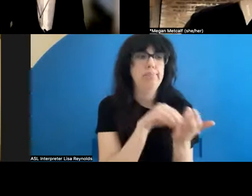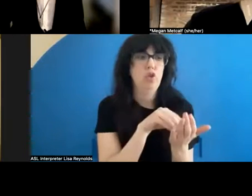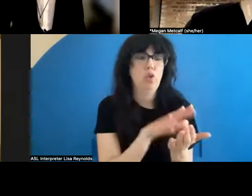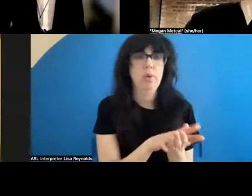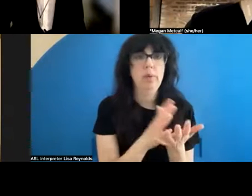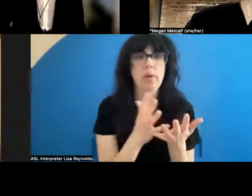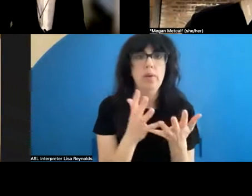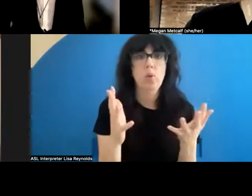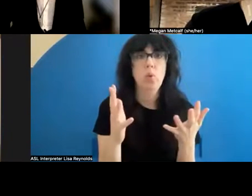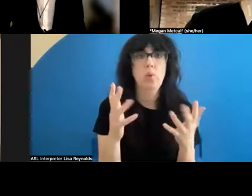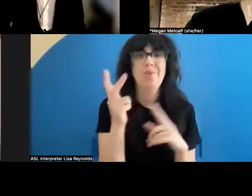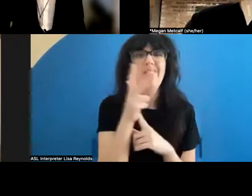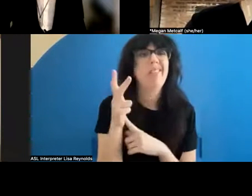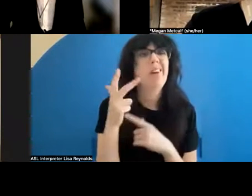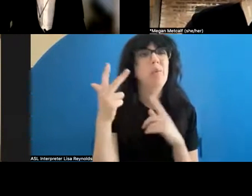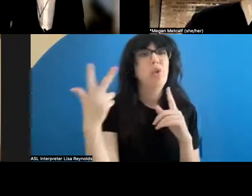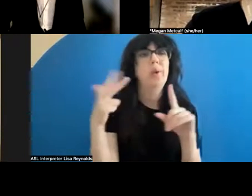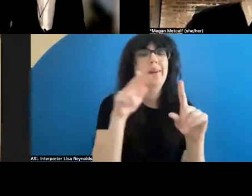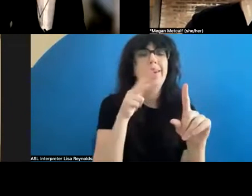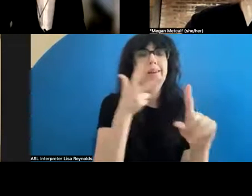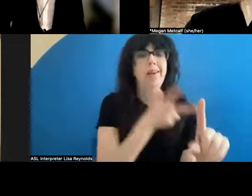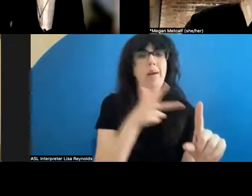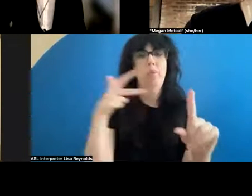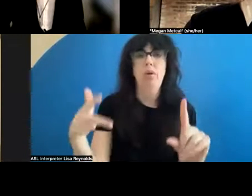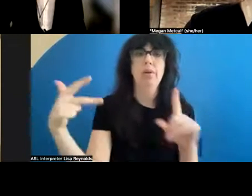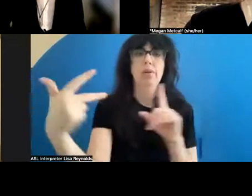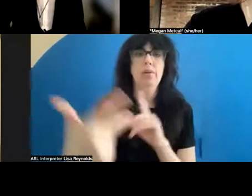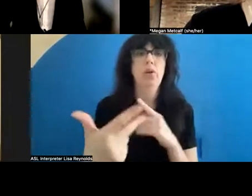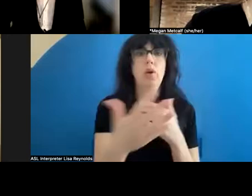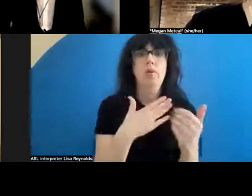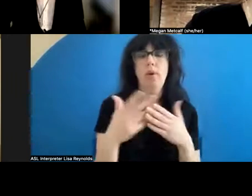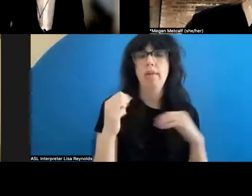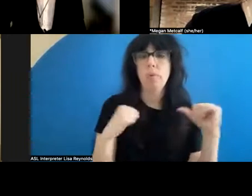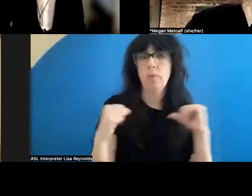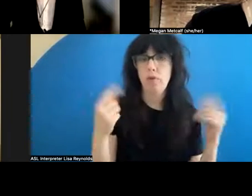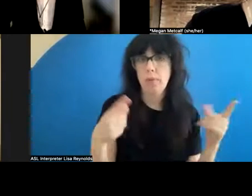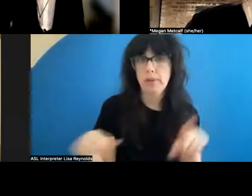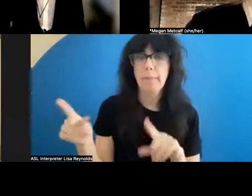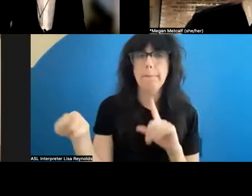they film like a three-camera filming of whatever the performances are as well as adding